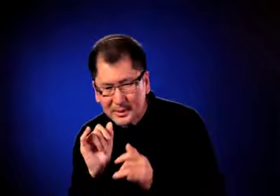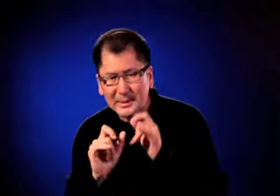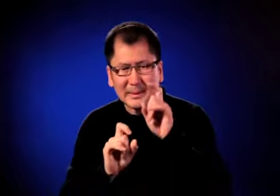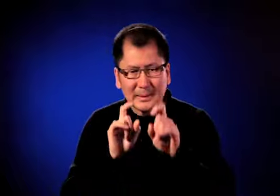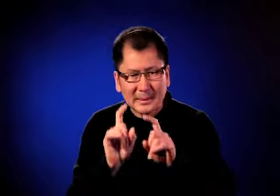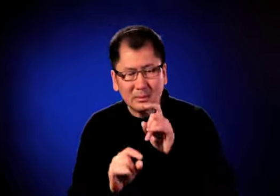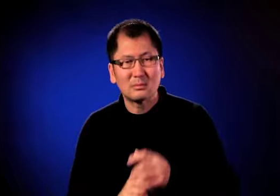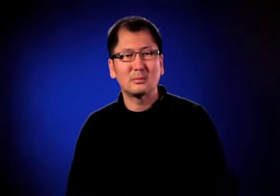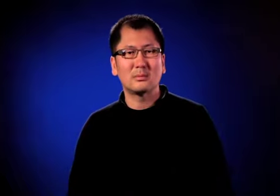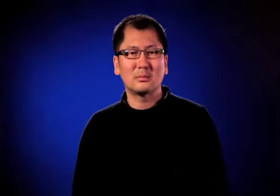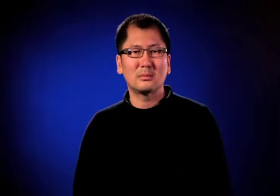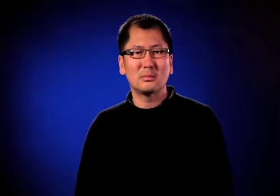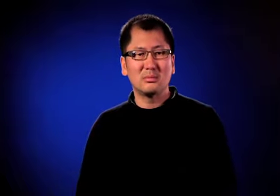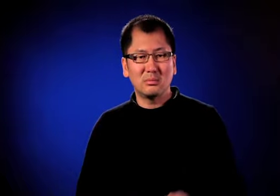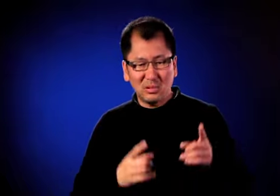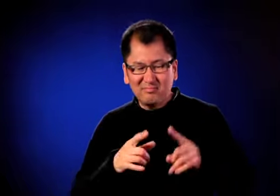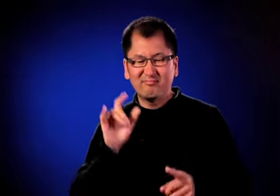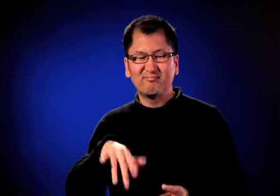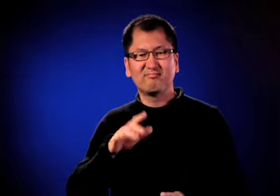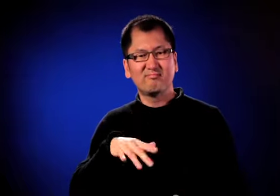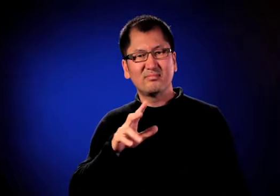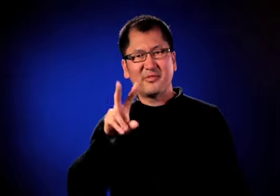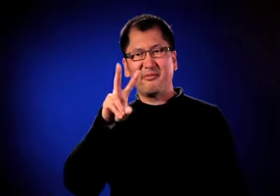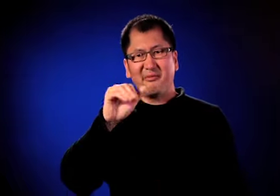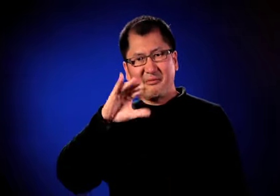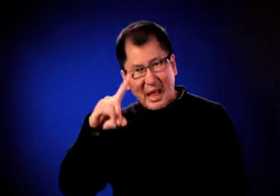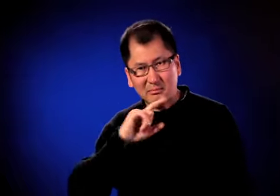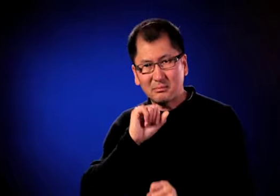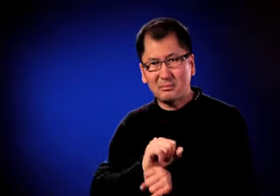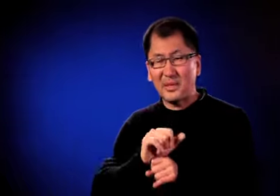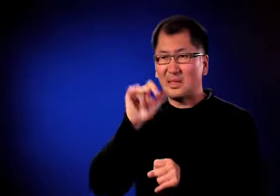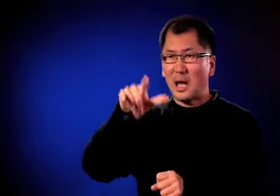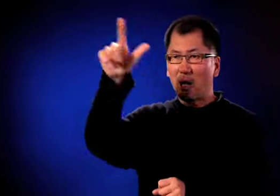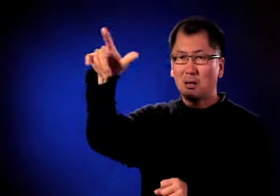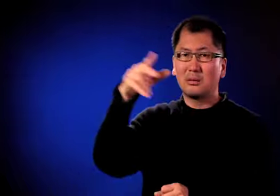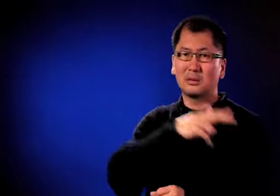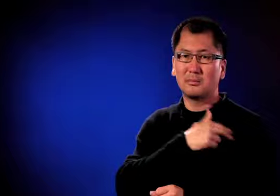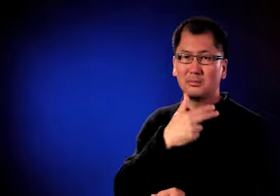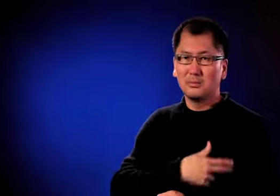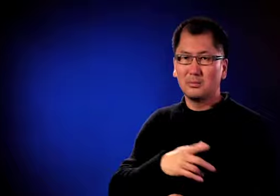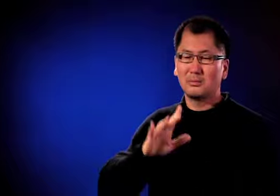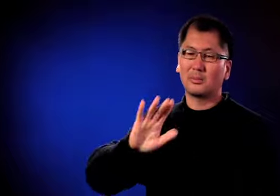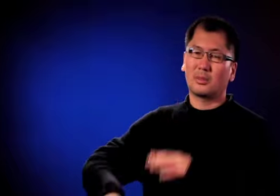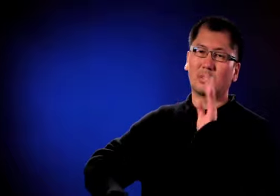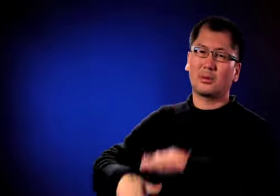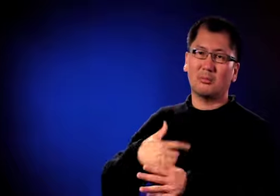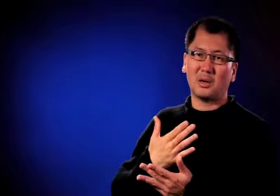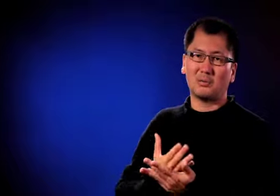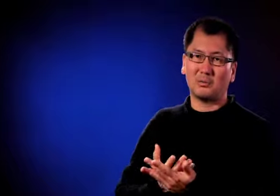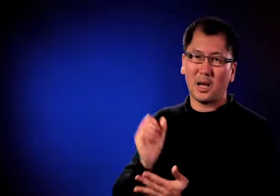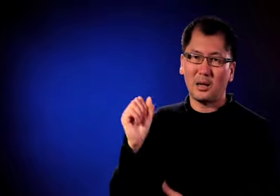And then what they said was that we had a valid complaint against the hospital.